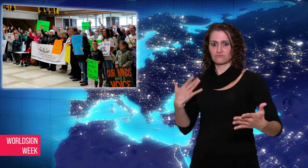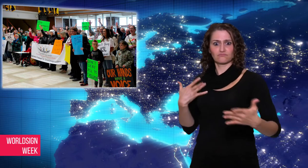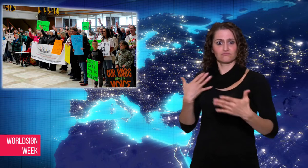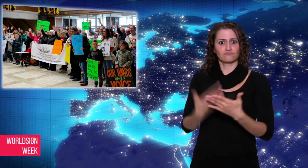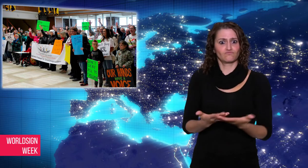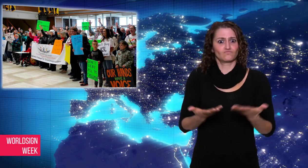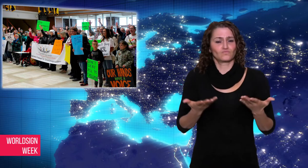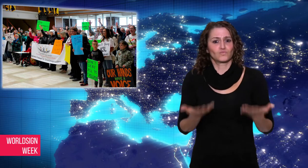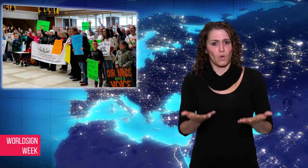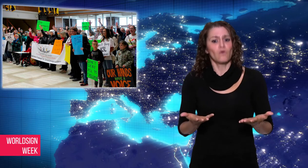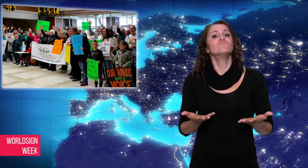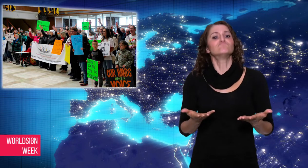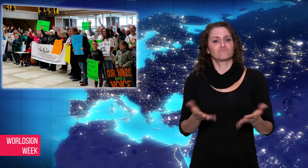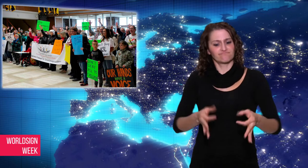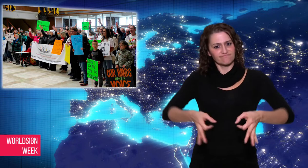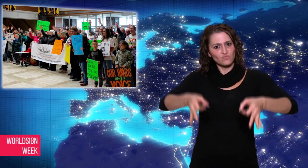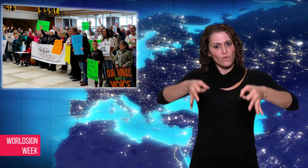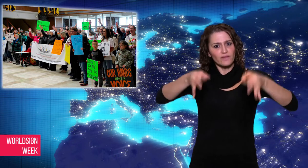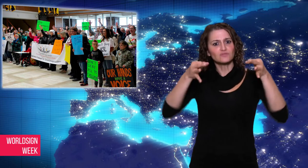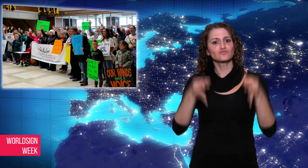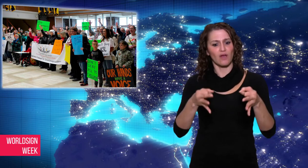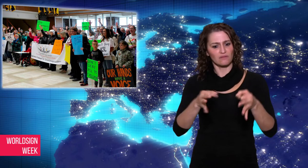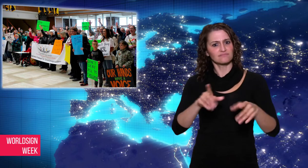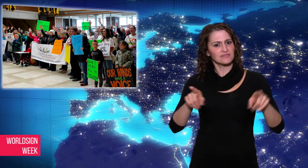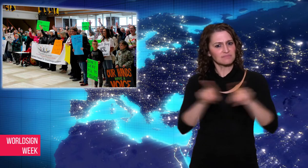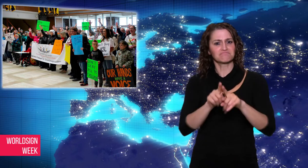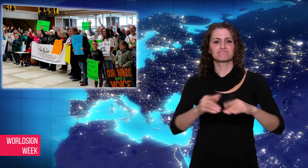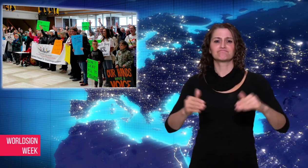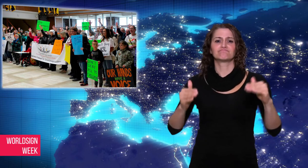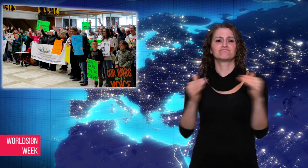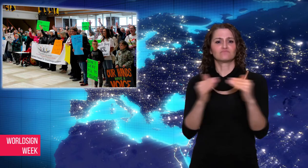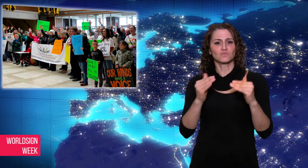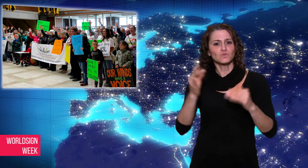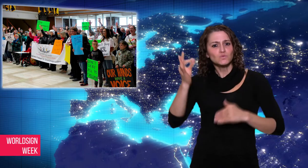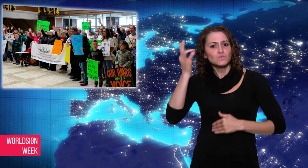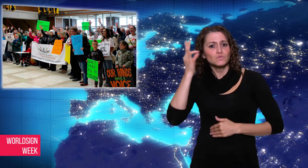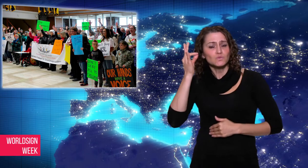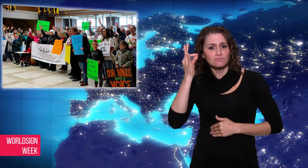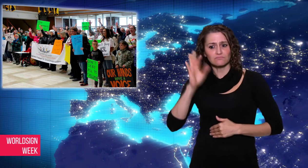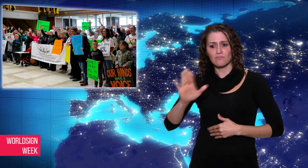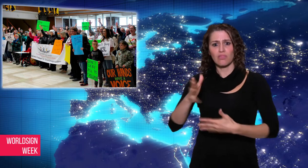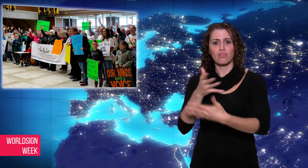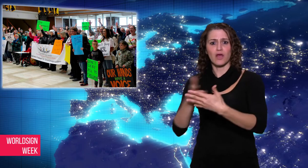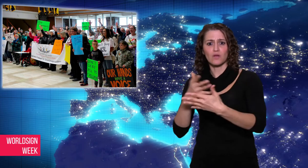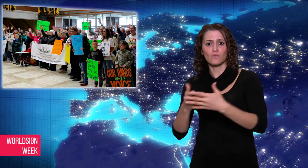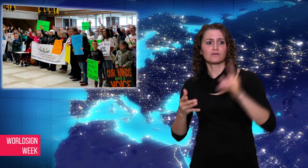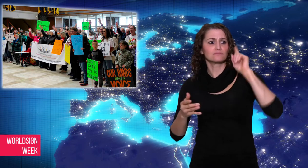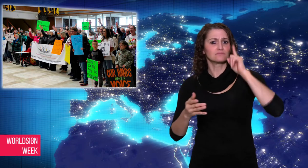date as a national language,